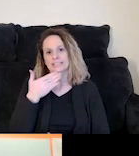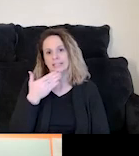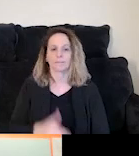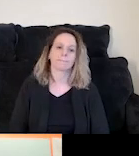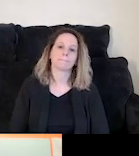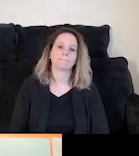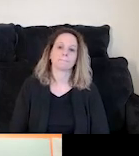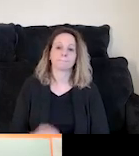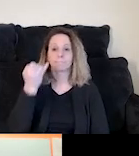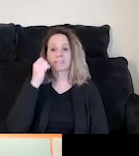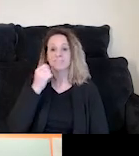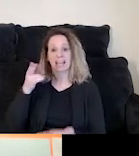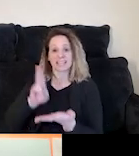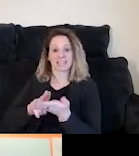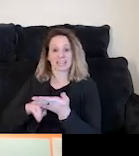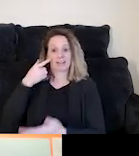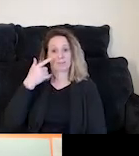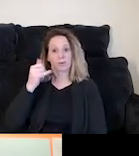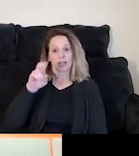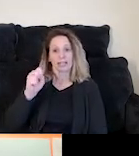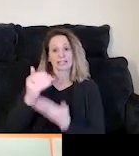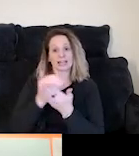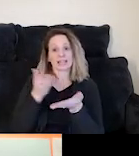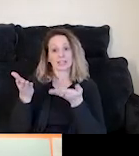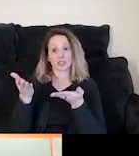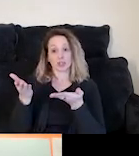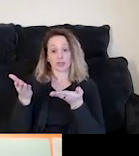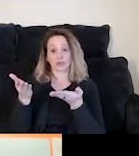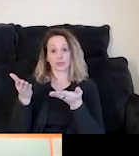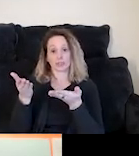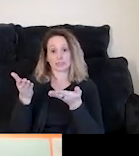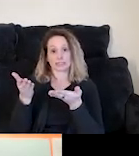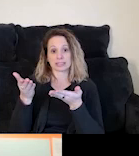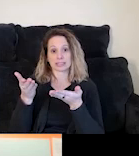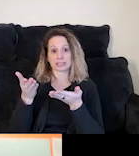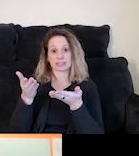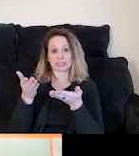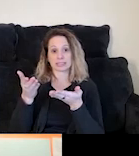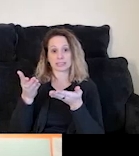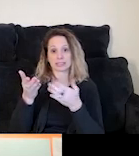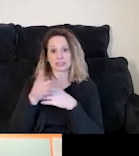If you haven't signed up for the GAINS listserv. that the QR code